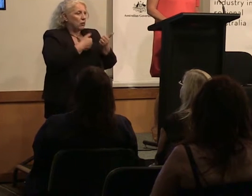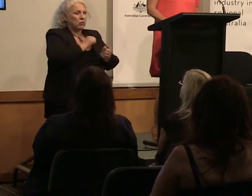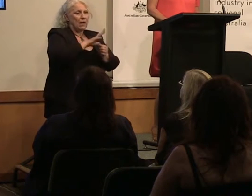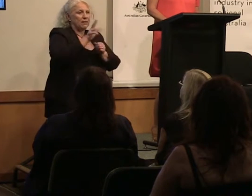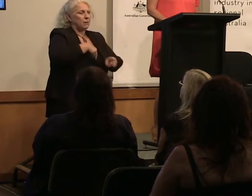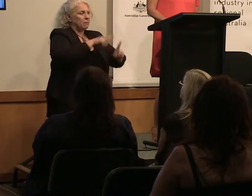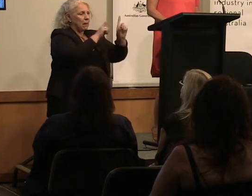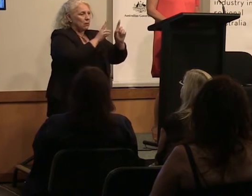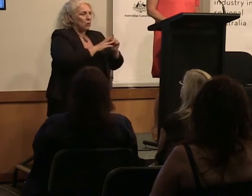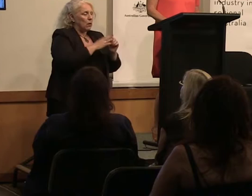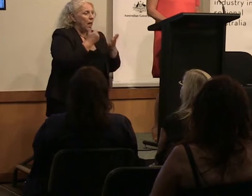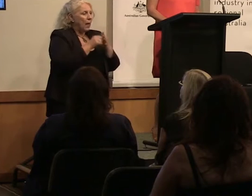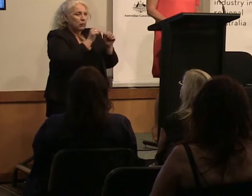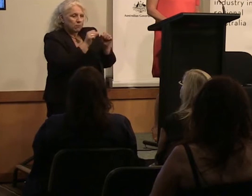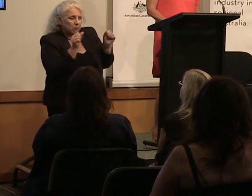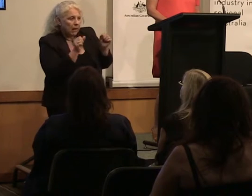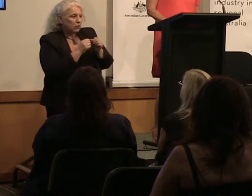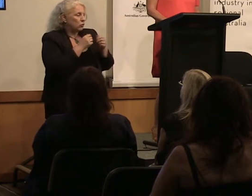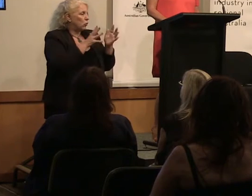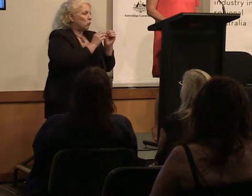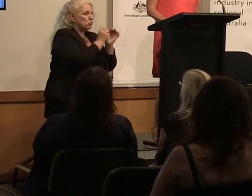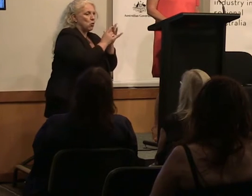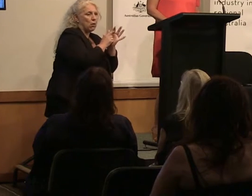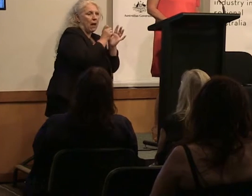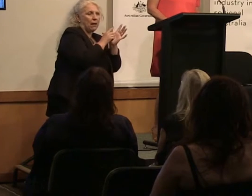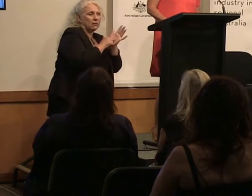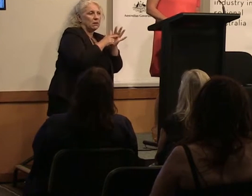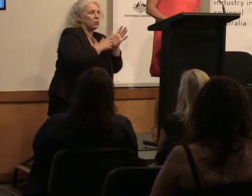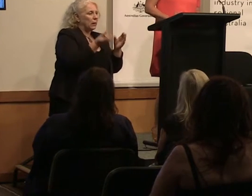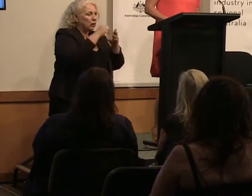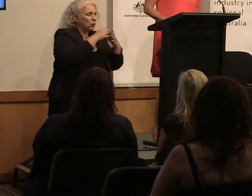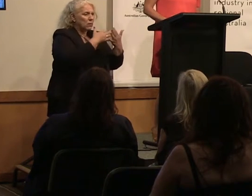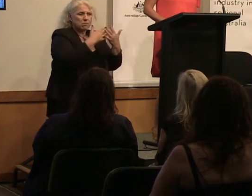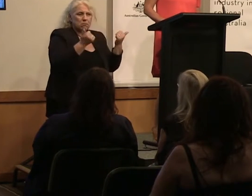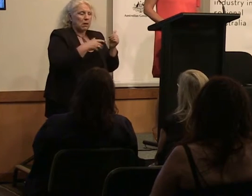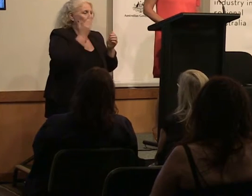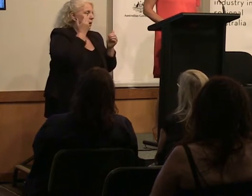commercial broadcasters. We included some of YouTube's top female creators and